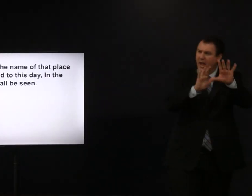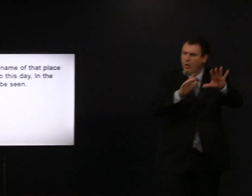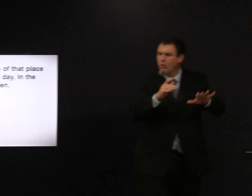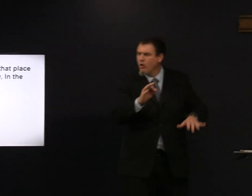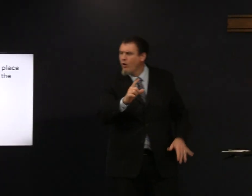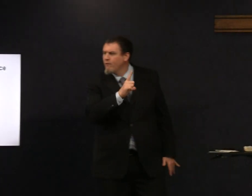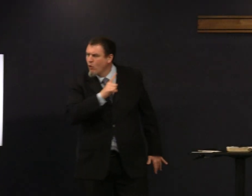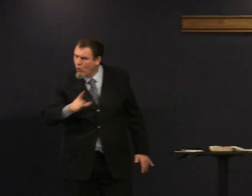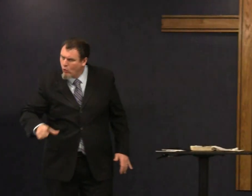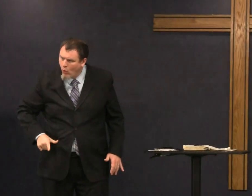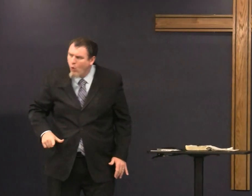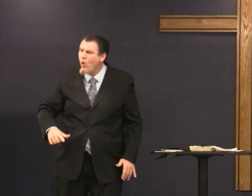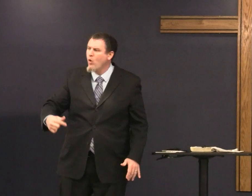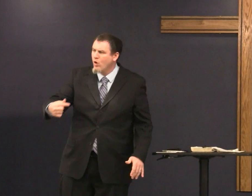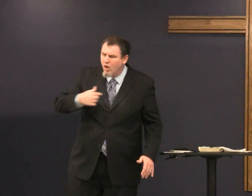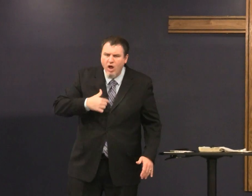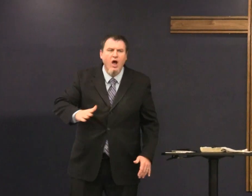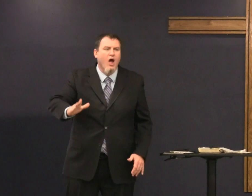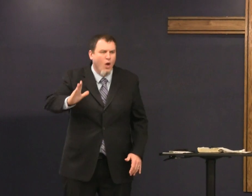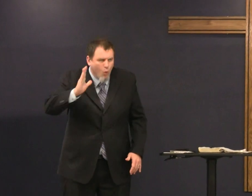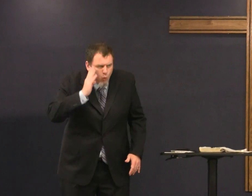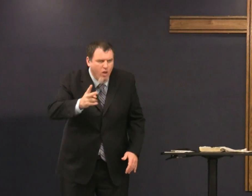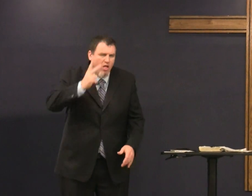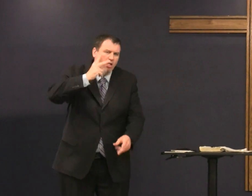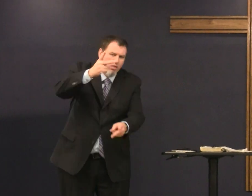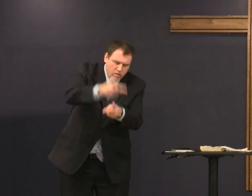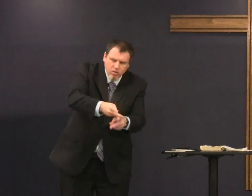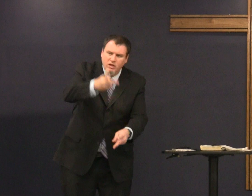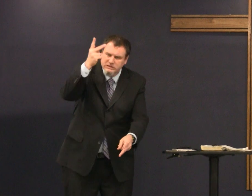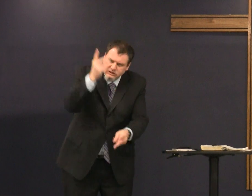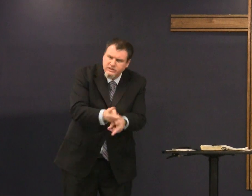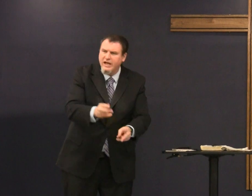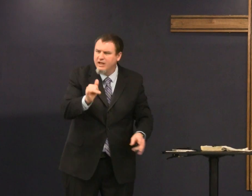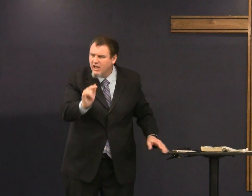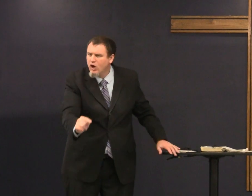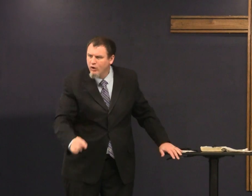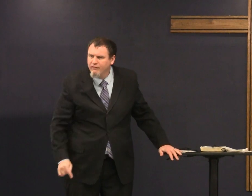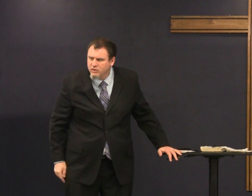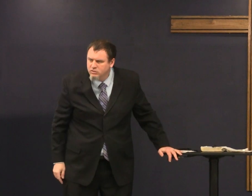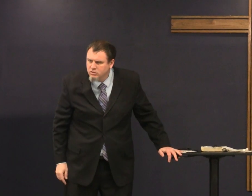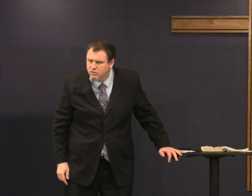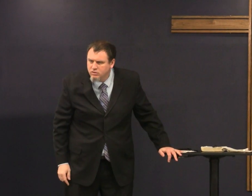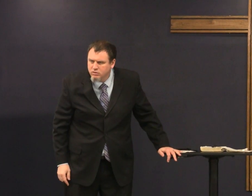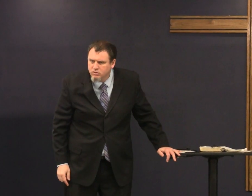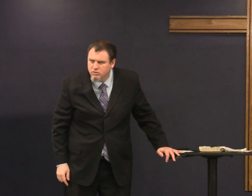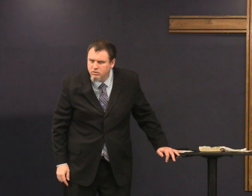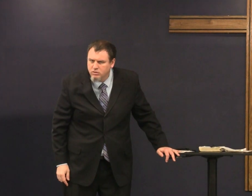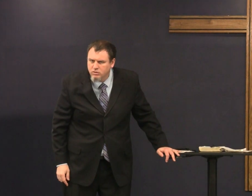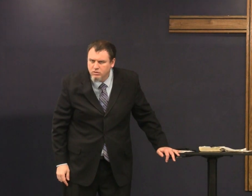in the Mount of the Lord foreign God says I will take care of it